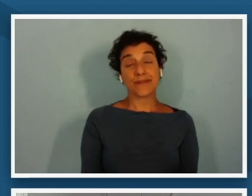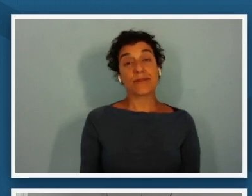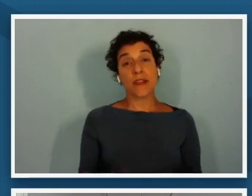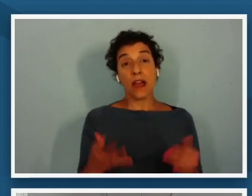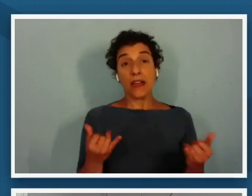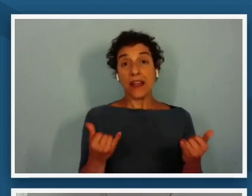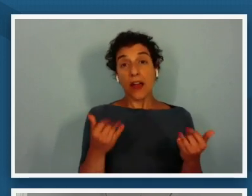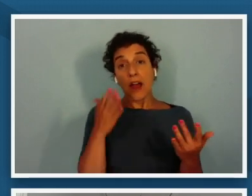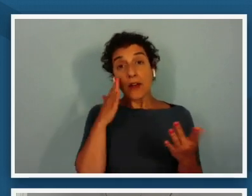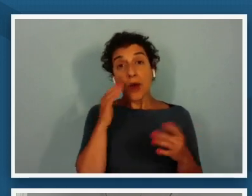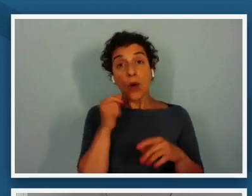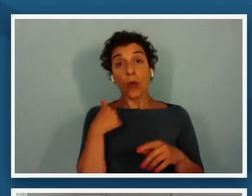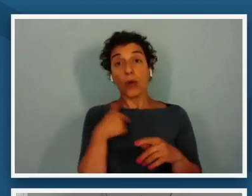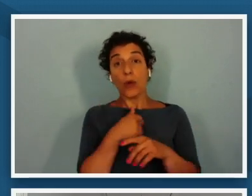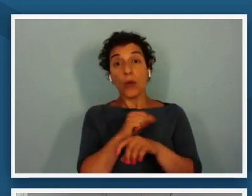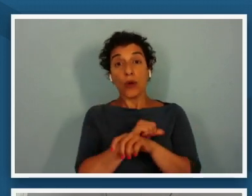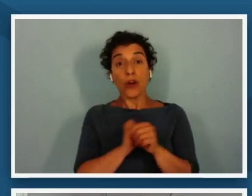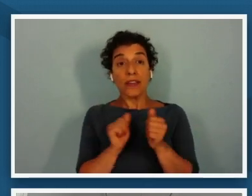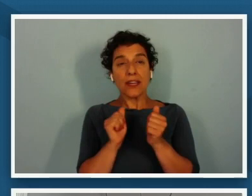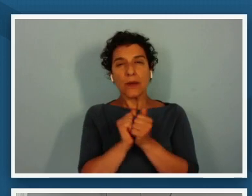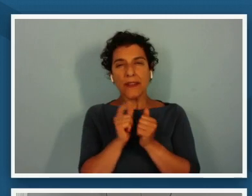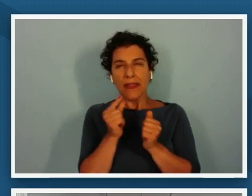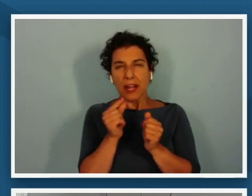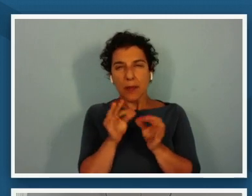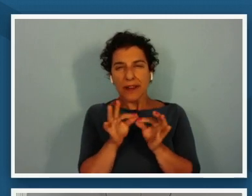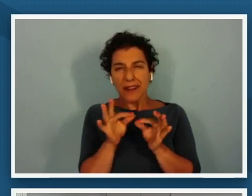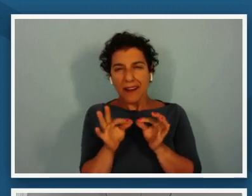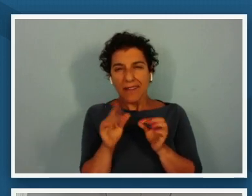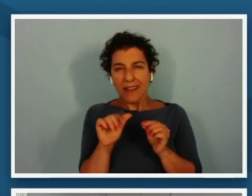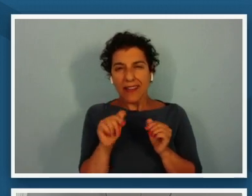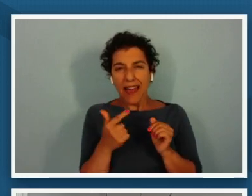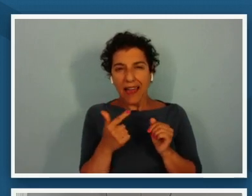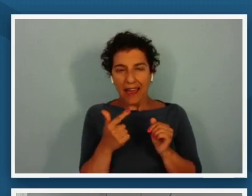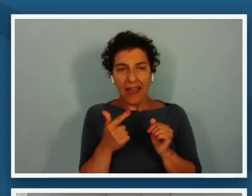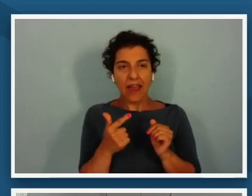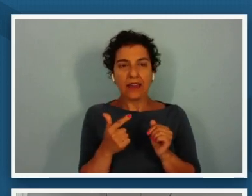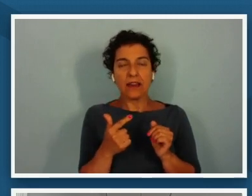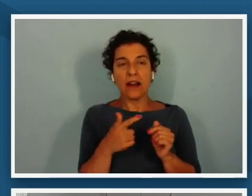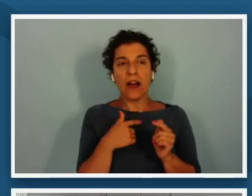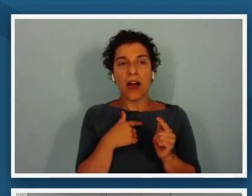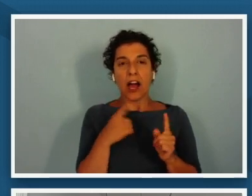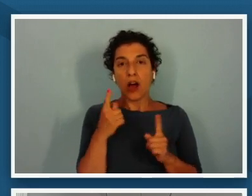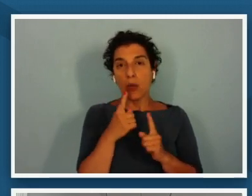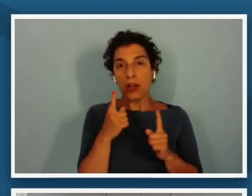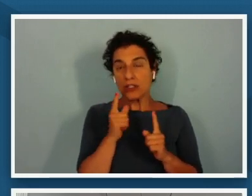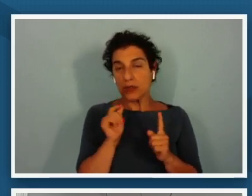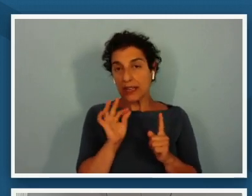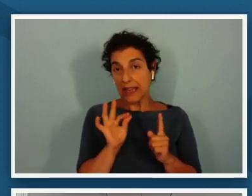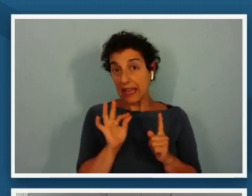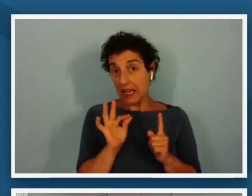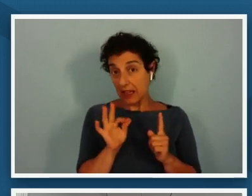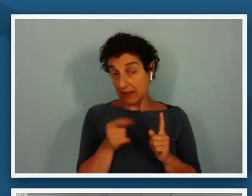a teensy bit of a lag um i wonder if